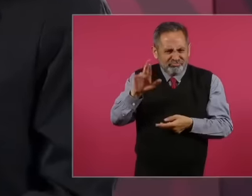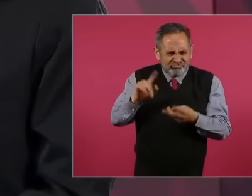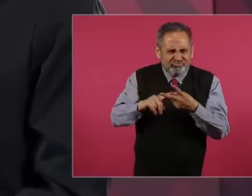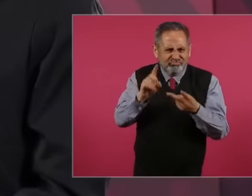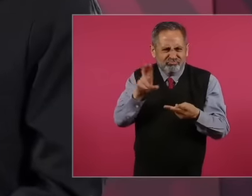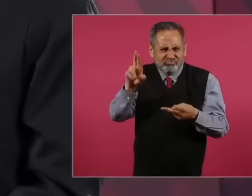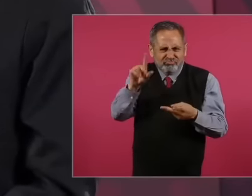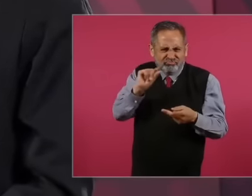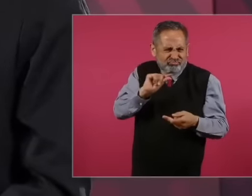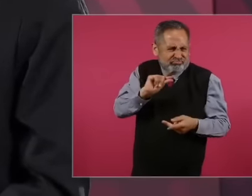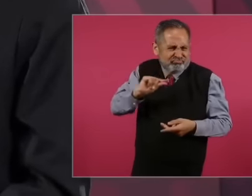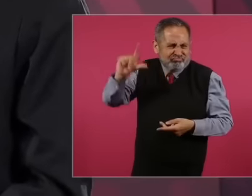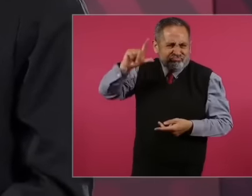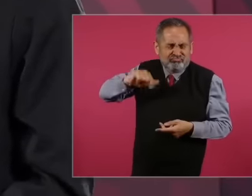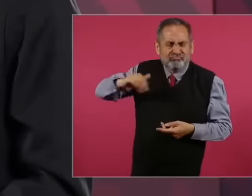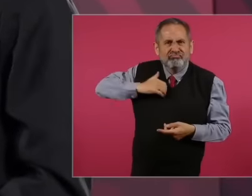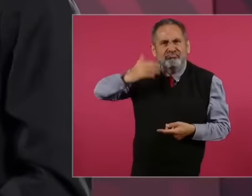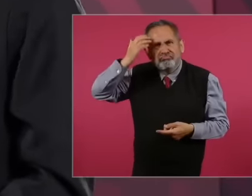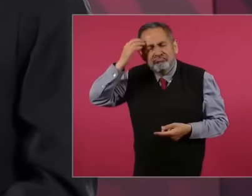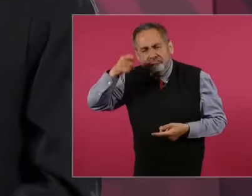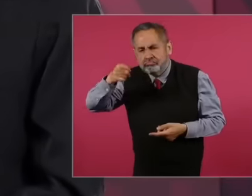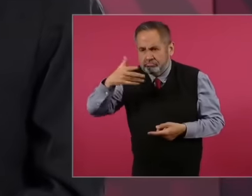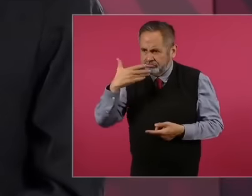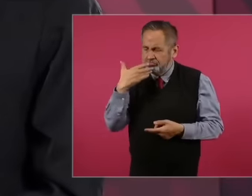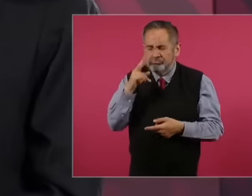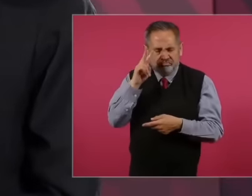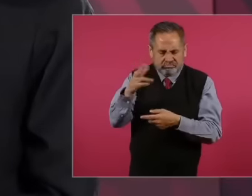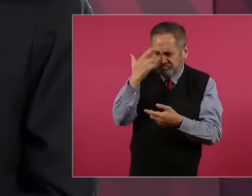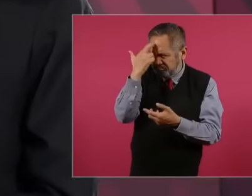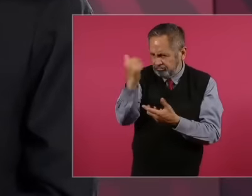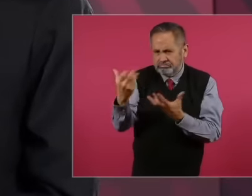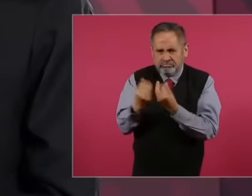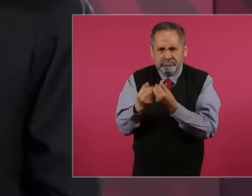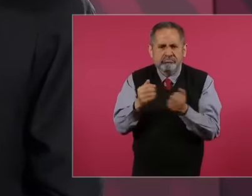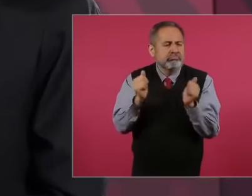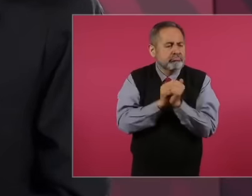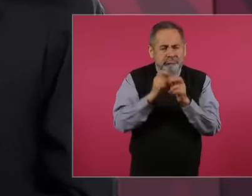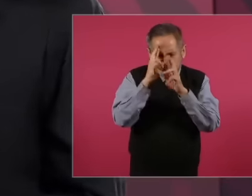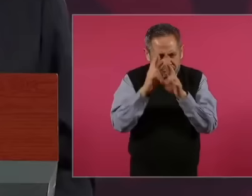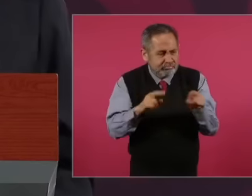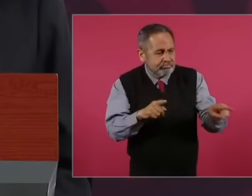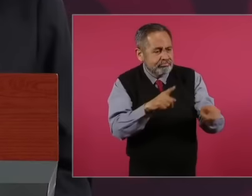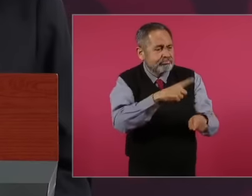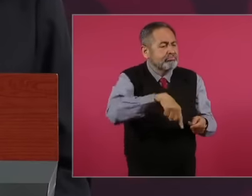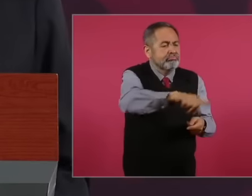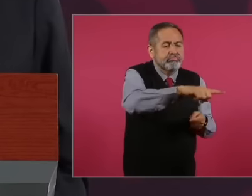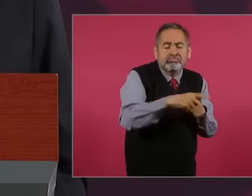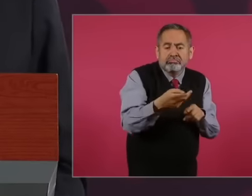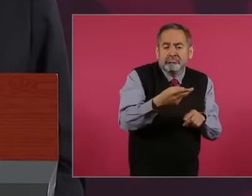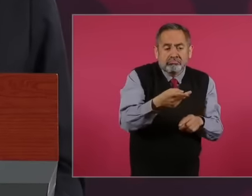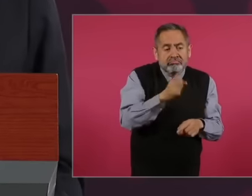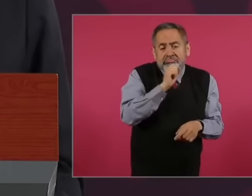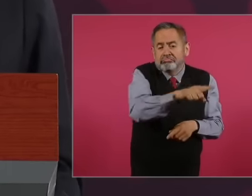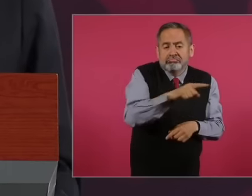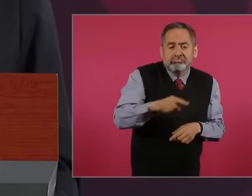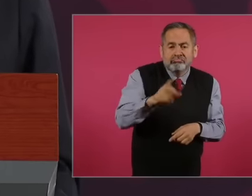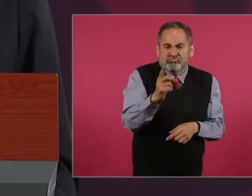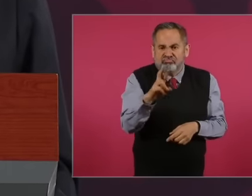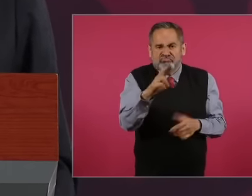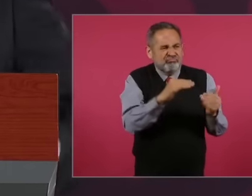they are, I say this with all due respect, very ignorant, there are